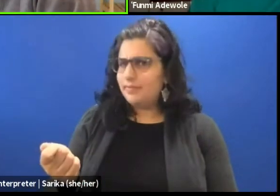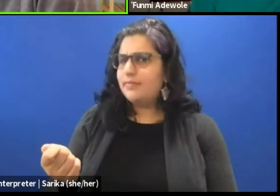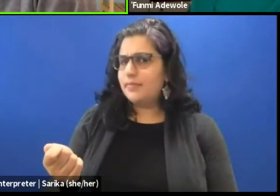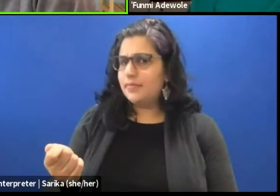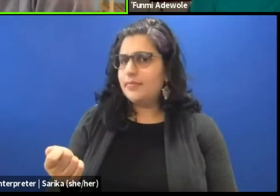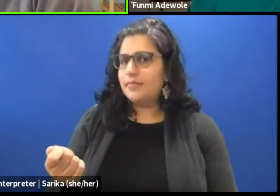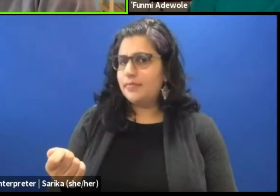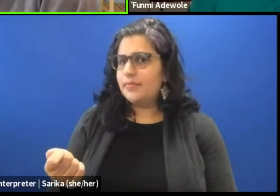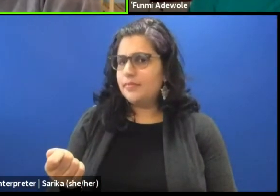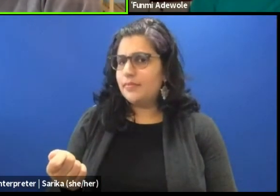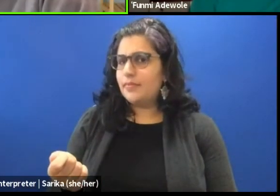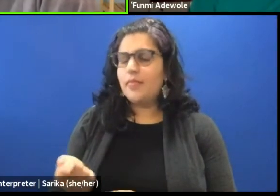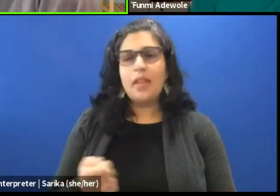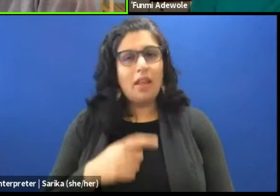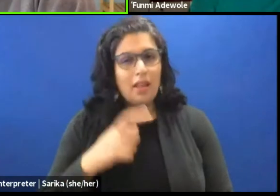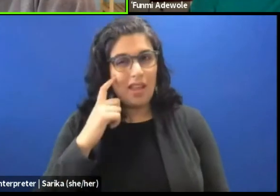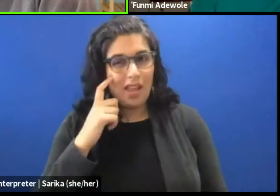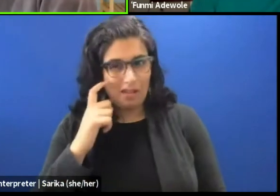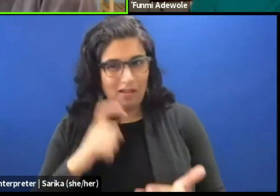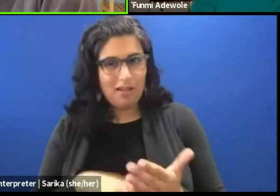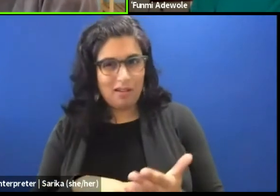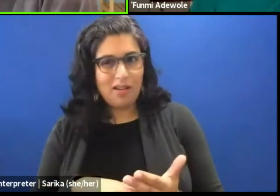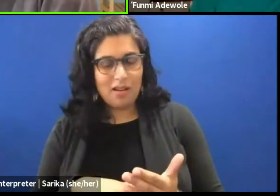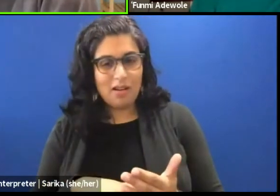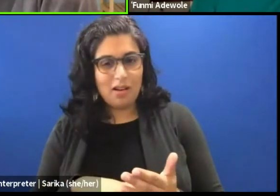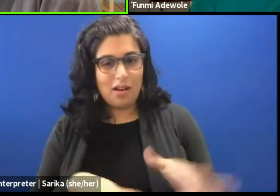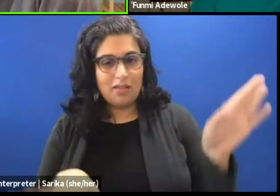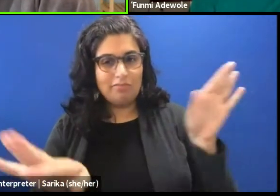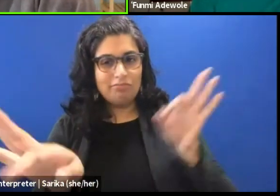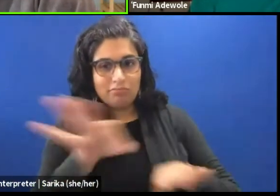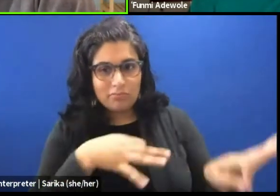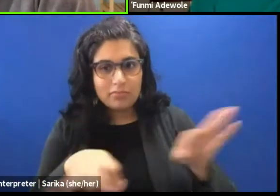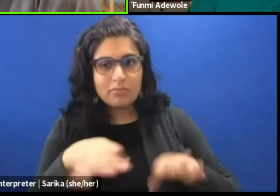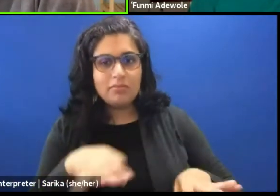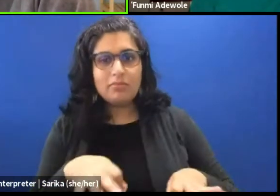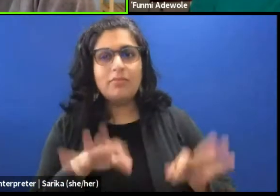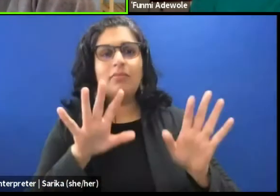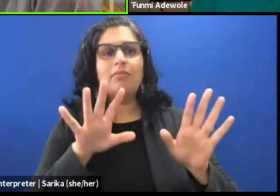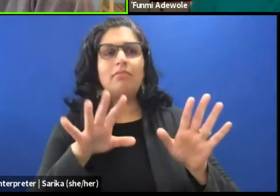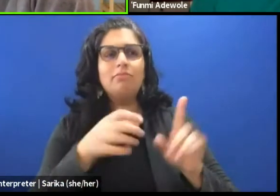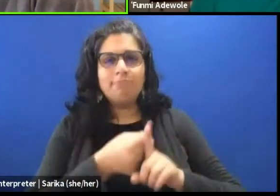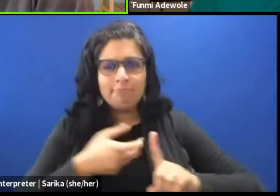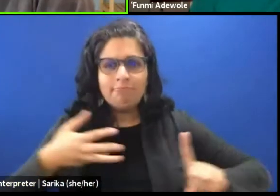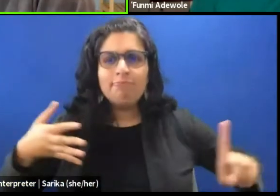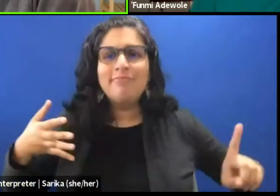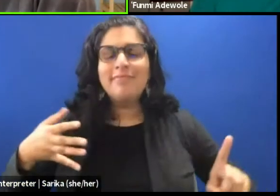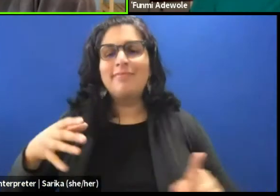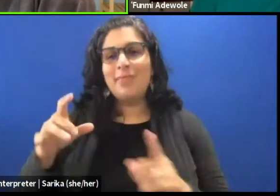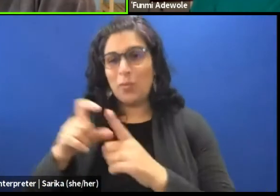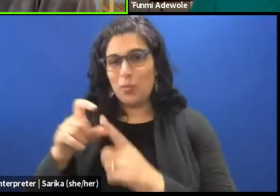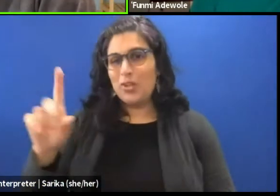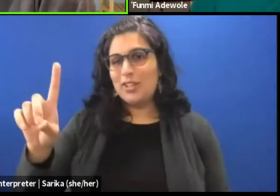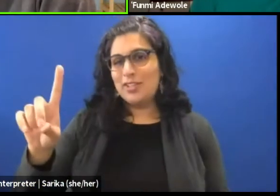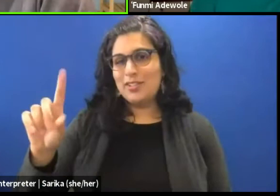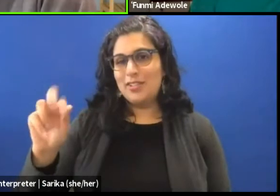I do recognize that you know defining dramaturgy is, I don't think practitioners or scholars